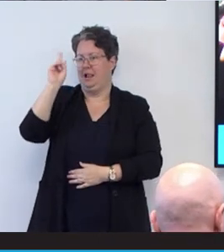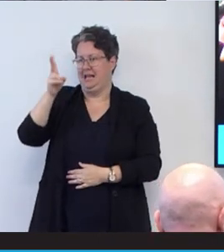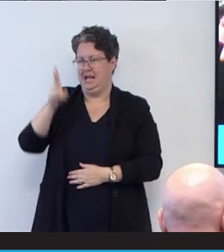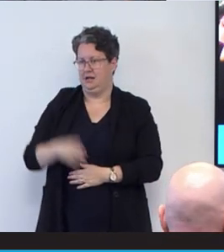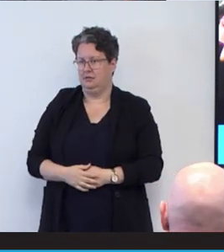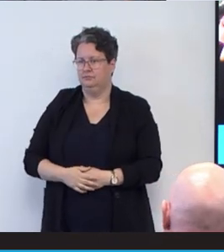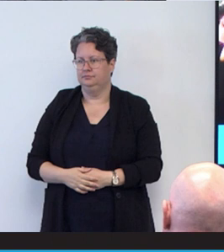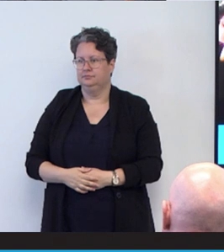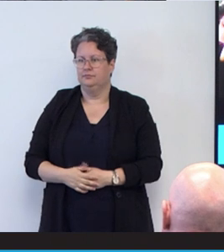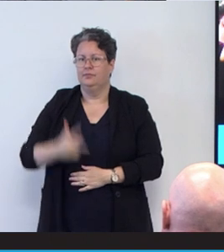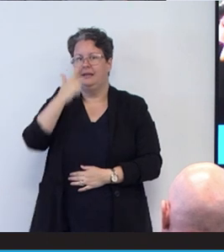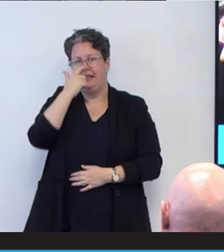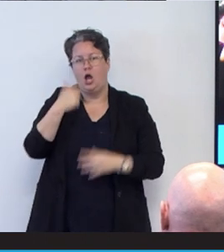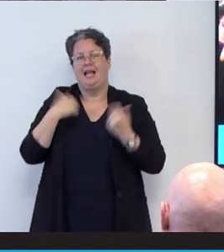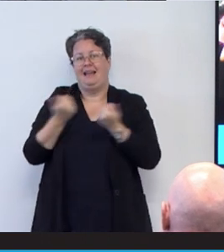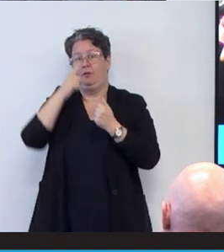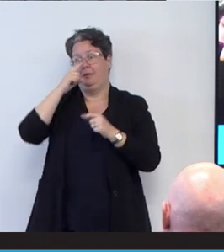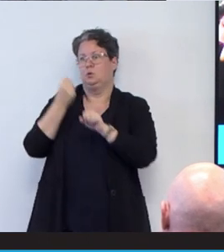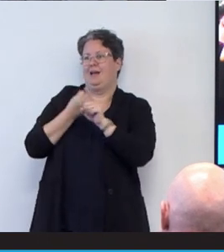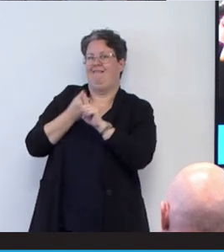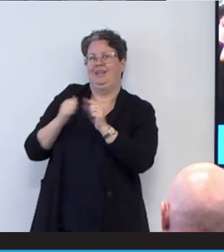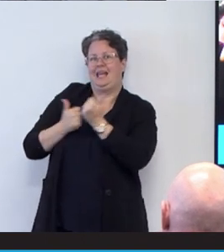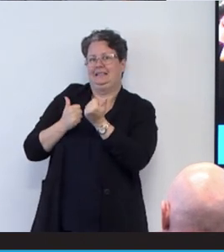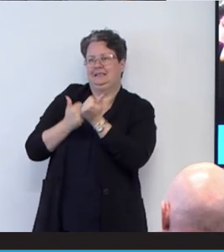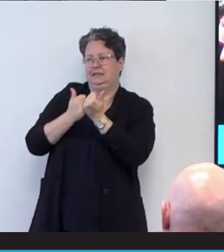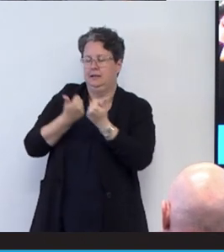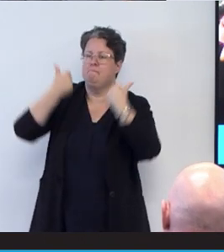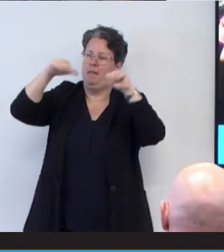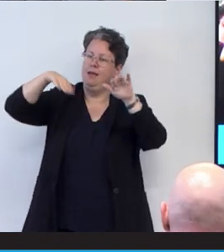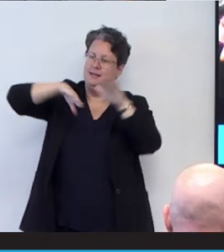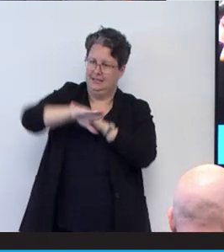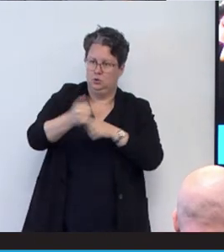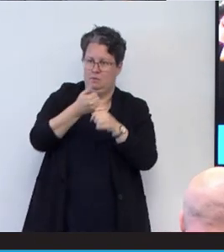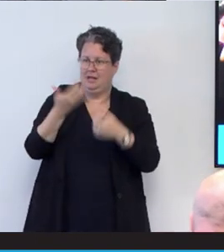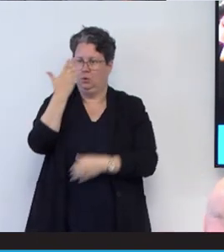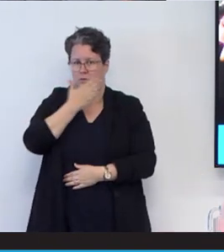I had enough people to advocate for me and I got back in and then I had